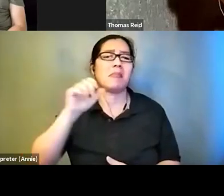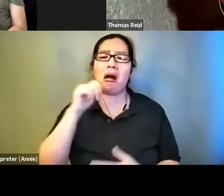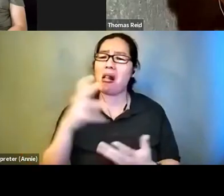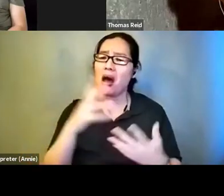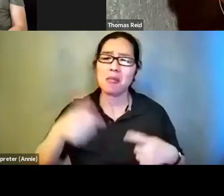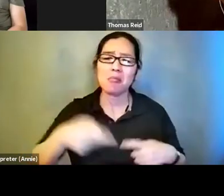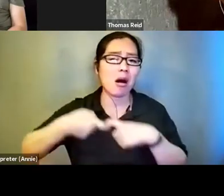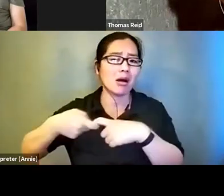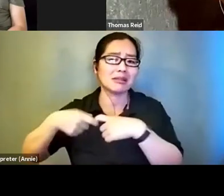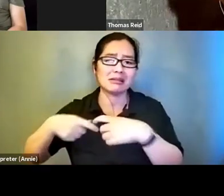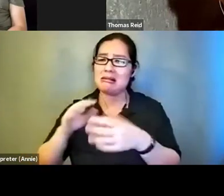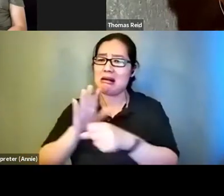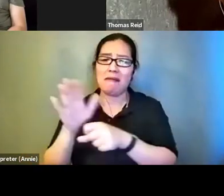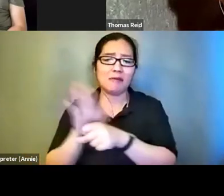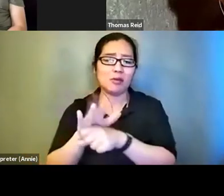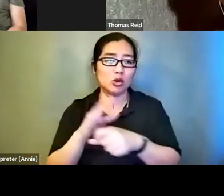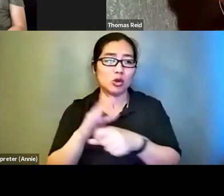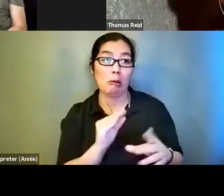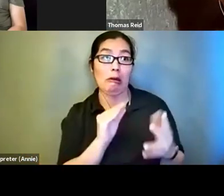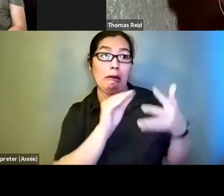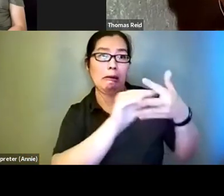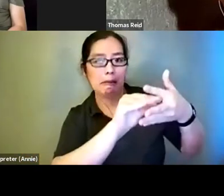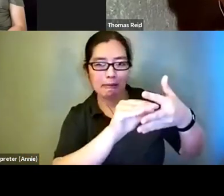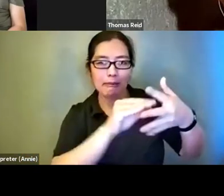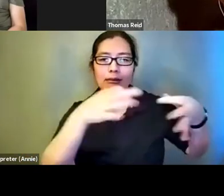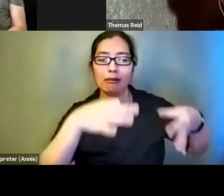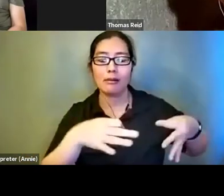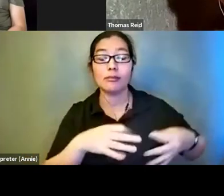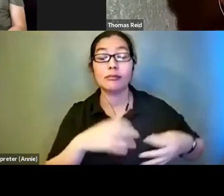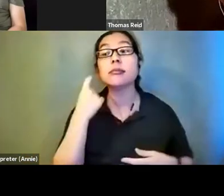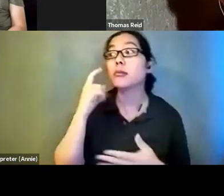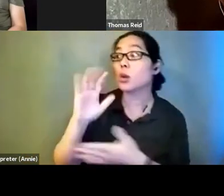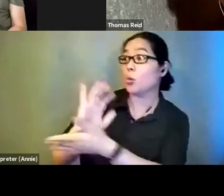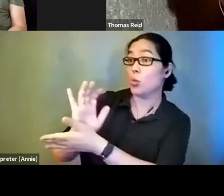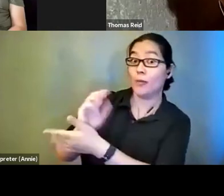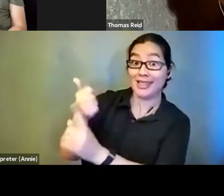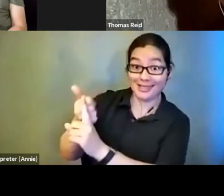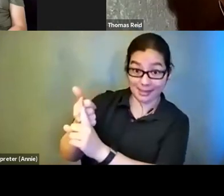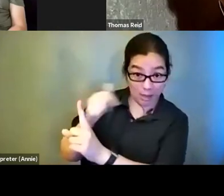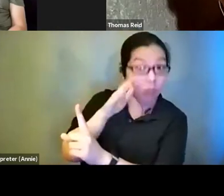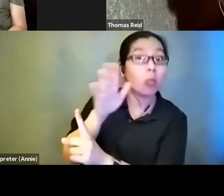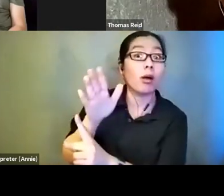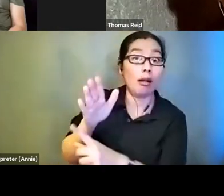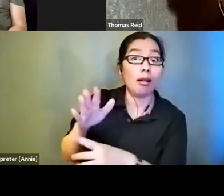descriptions for because while the movie will be a udio described, the trailer isn't